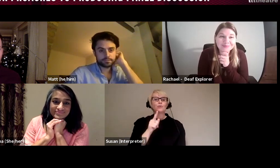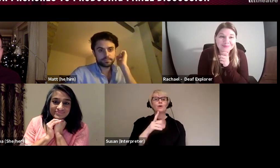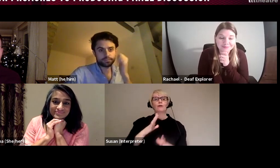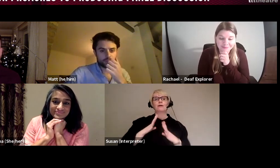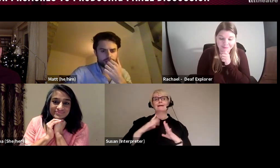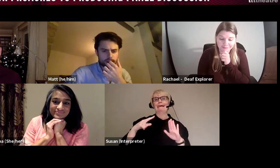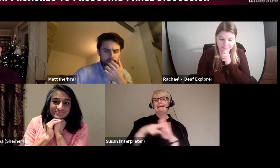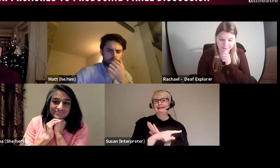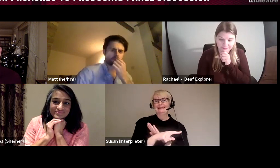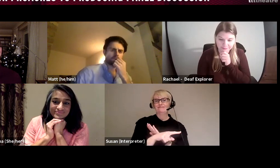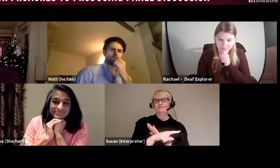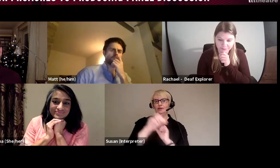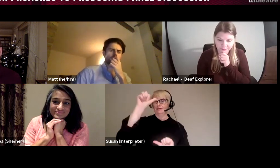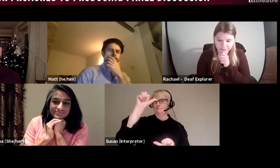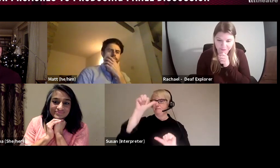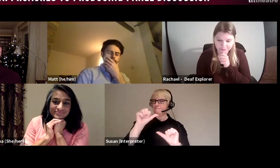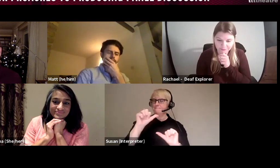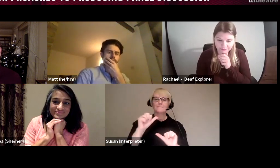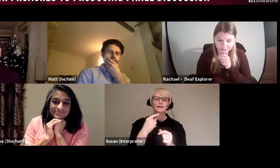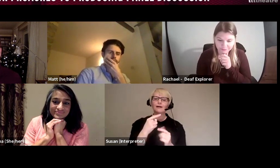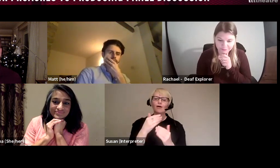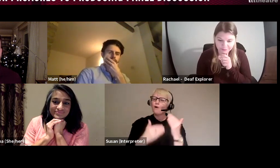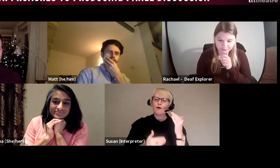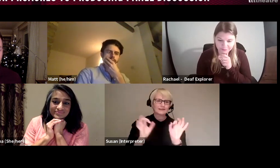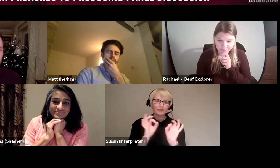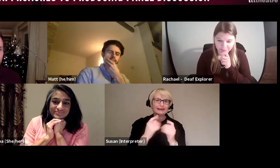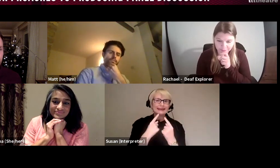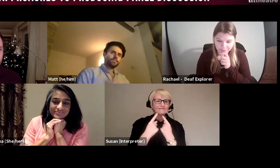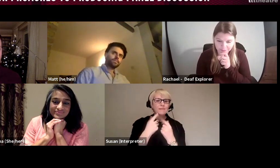and the information is so helpful to us as we are always looking on ways to improve are digital